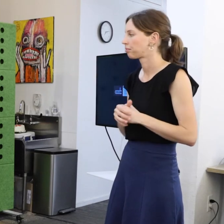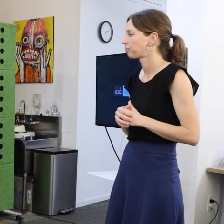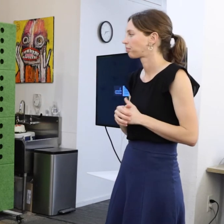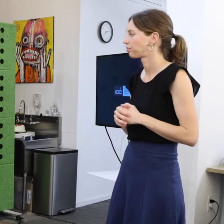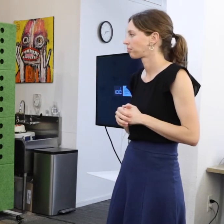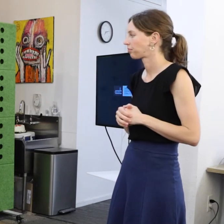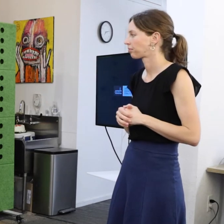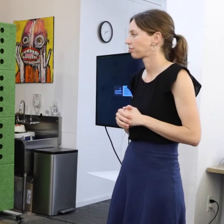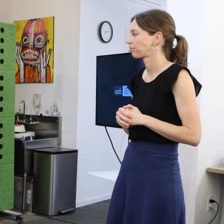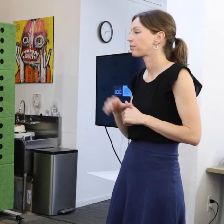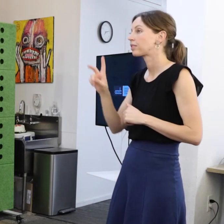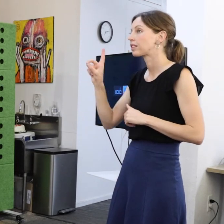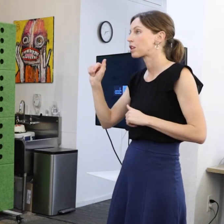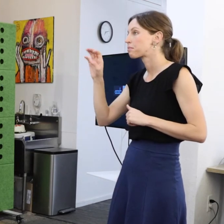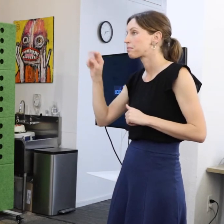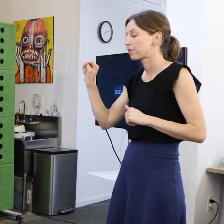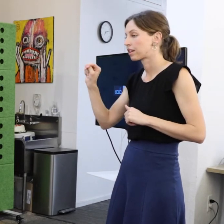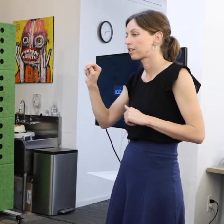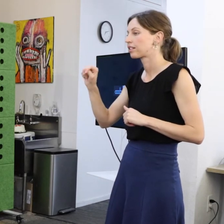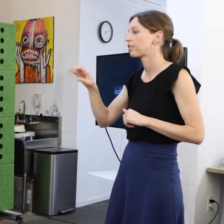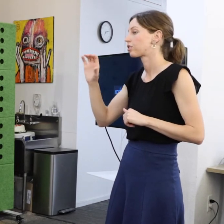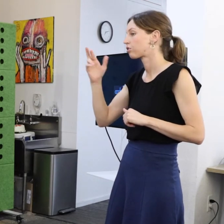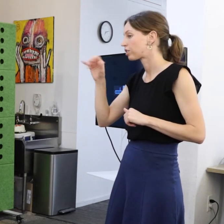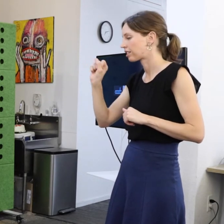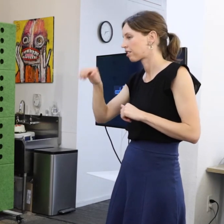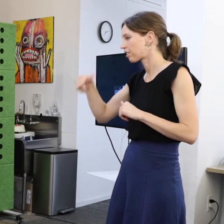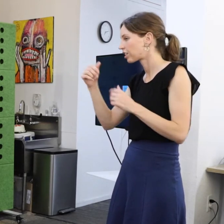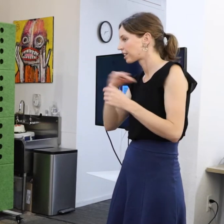Damon McLeese and Cris Ciani and the rest of staff have created